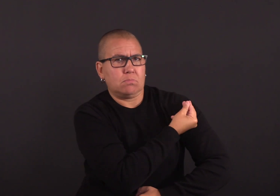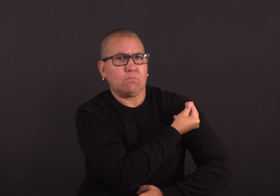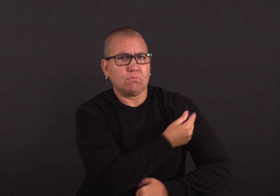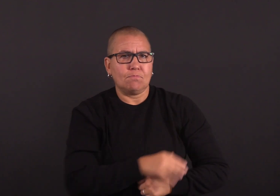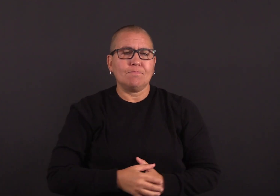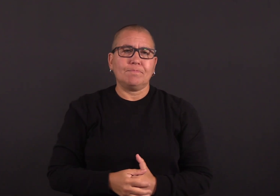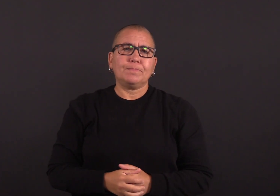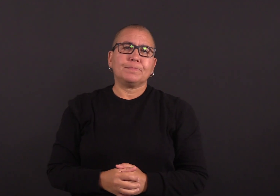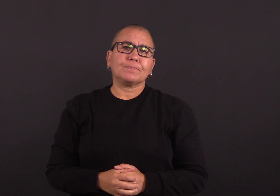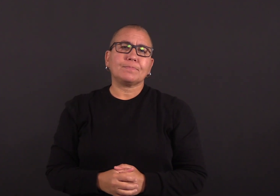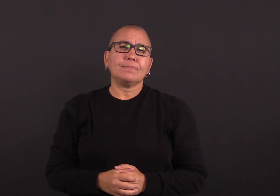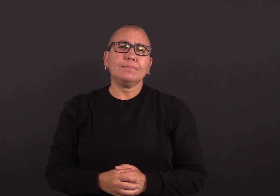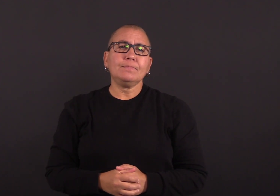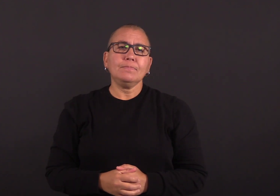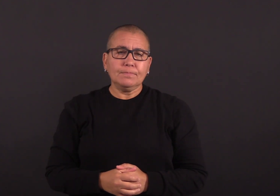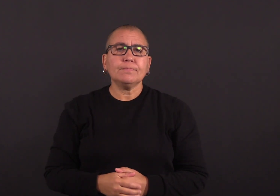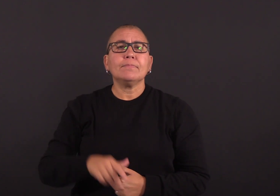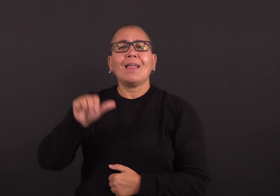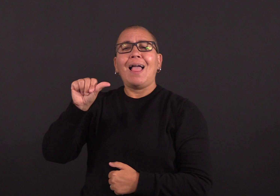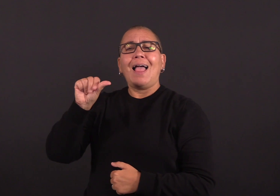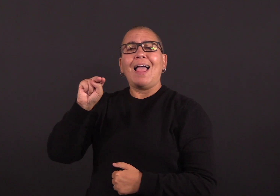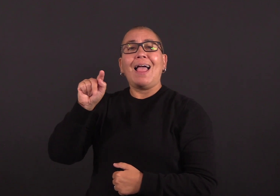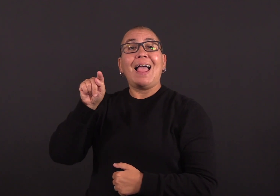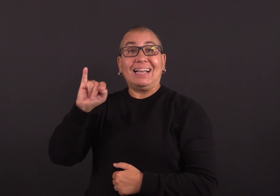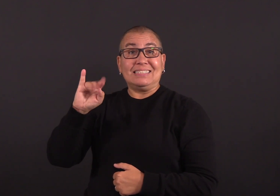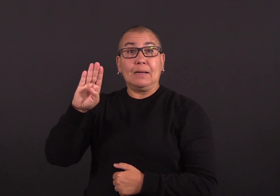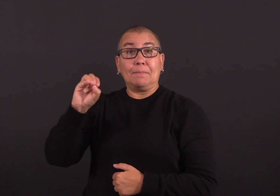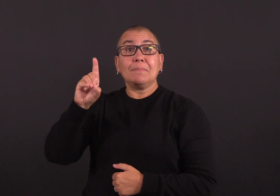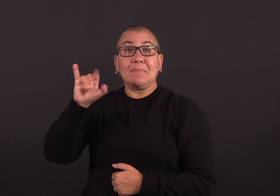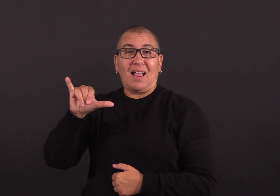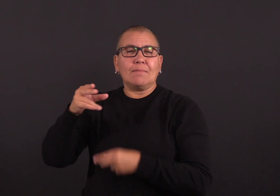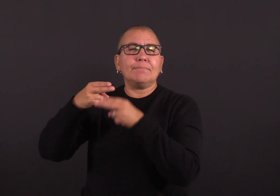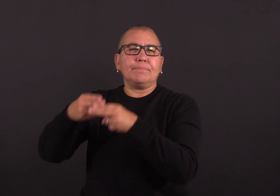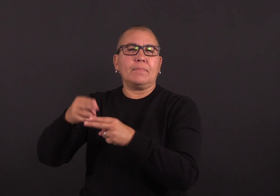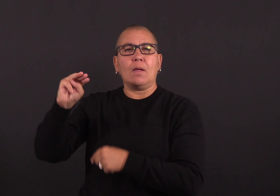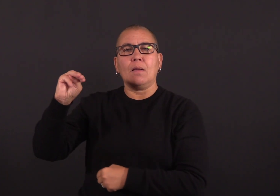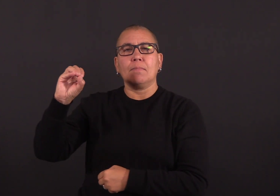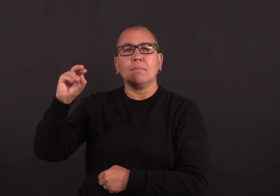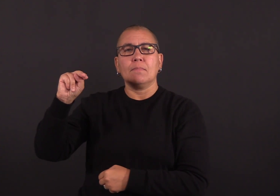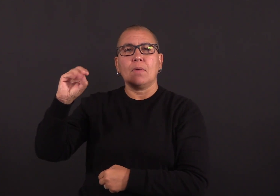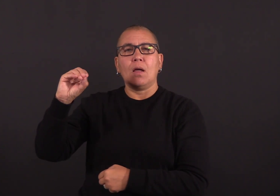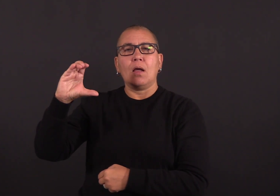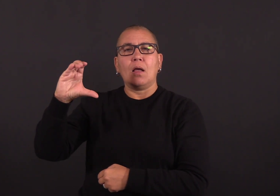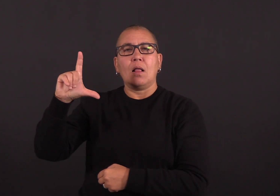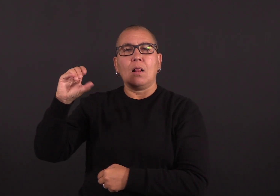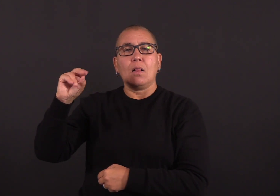to be approved, Dr. Roberts says anyone who gets a newly formulated booster shot in the